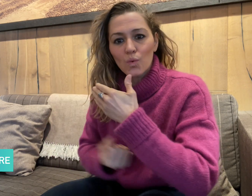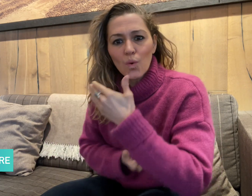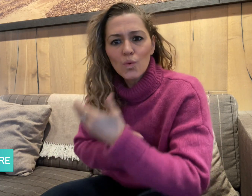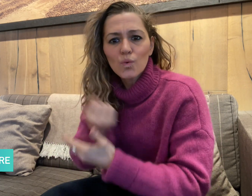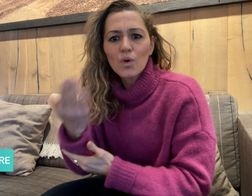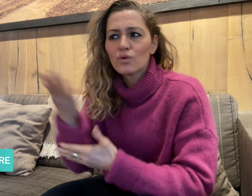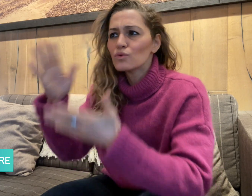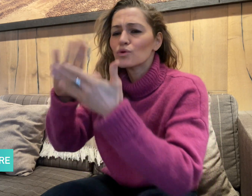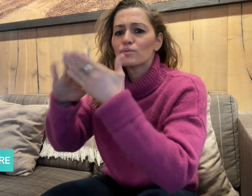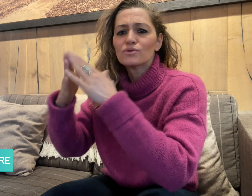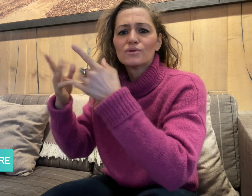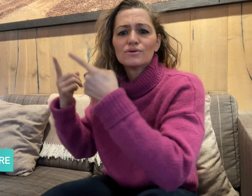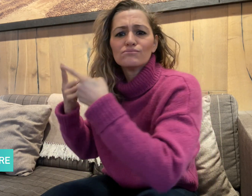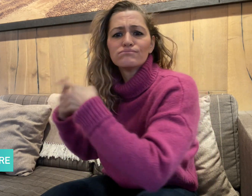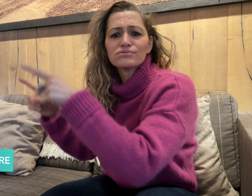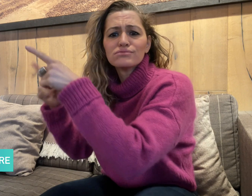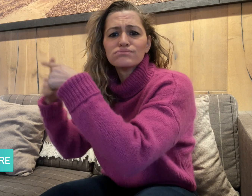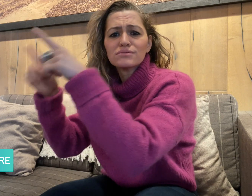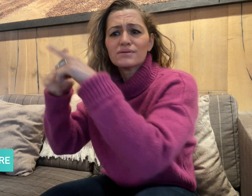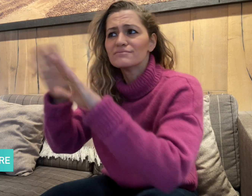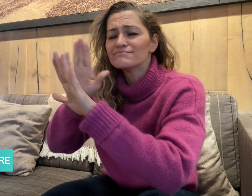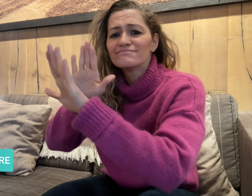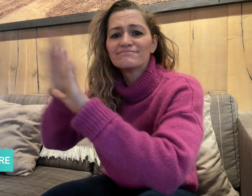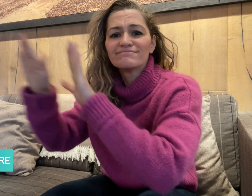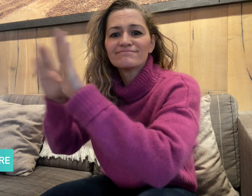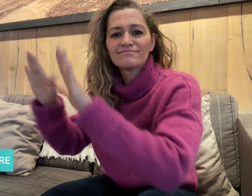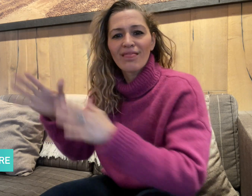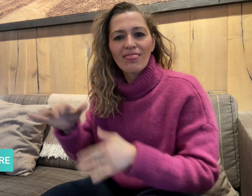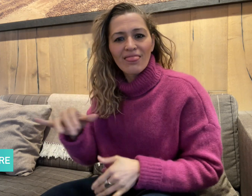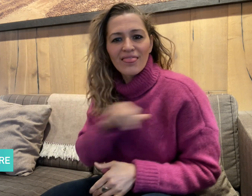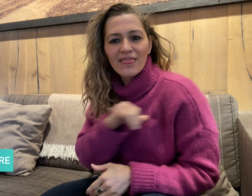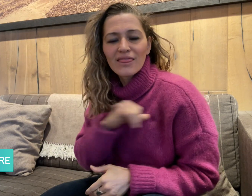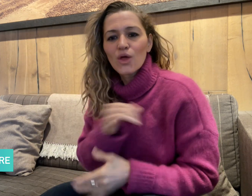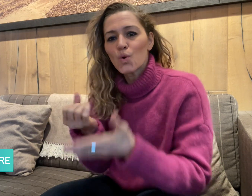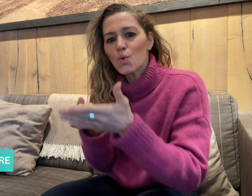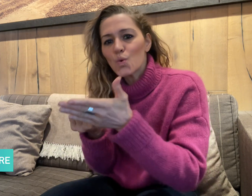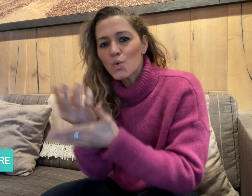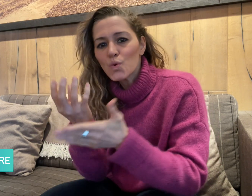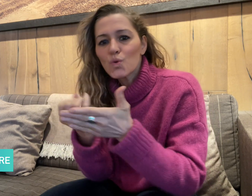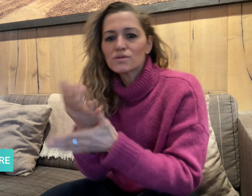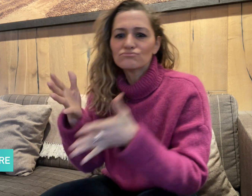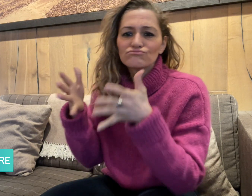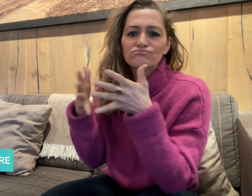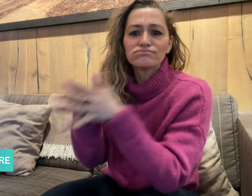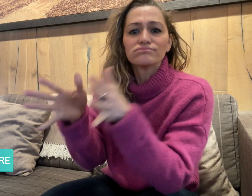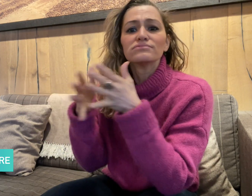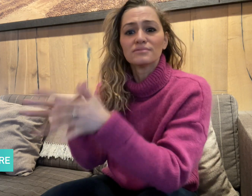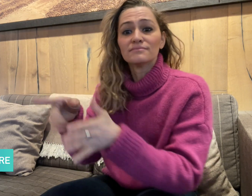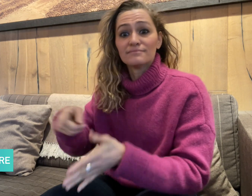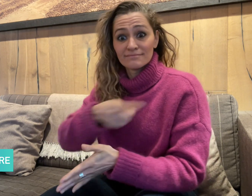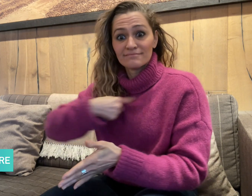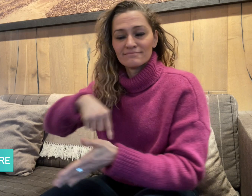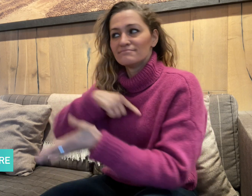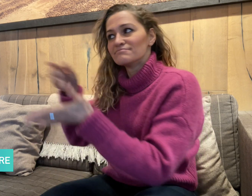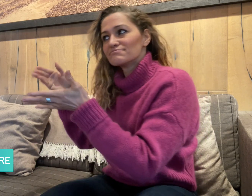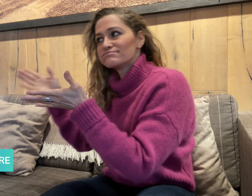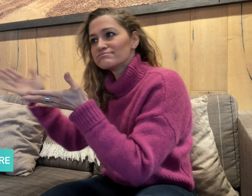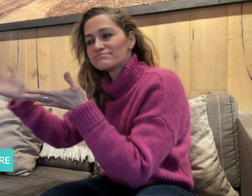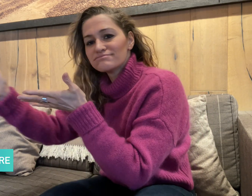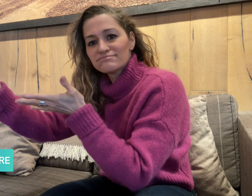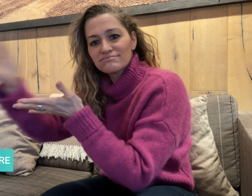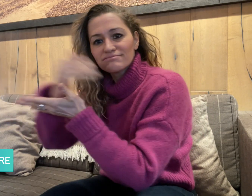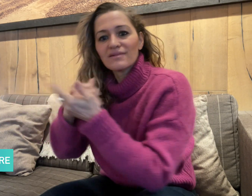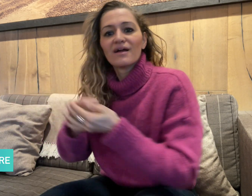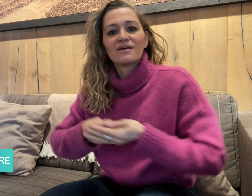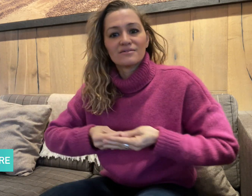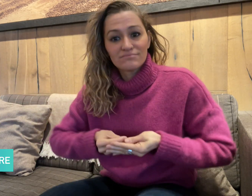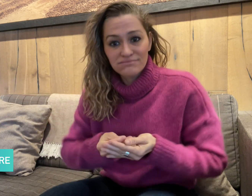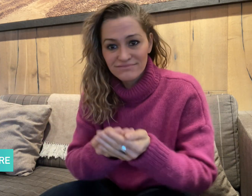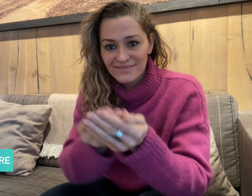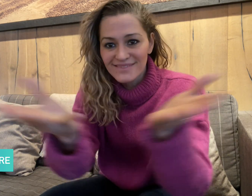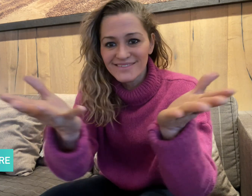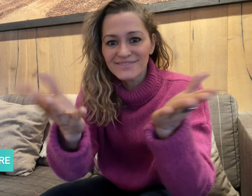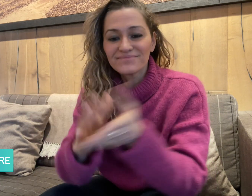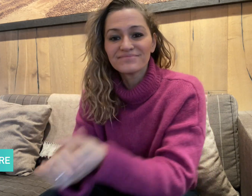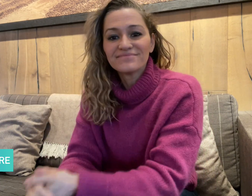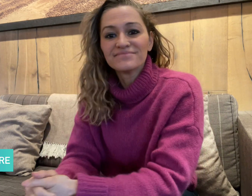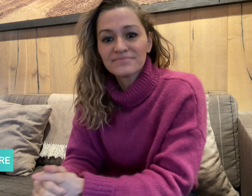about Deaf people, culture, and communities around the world.